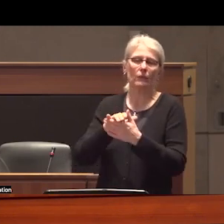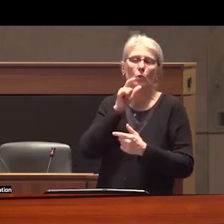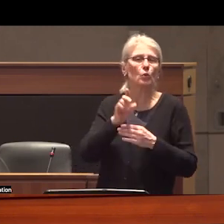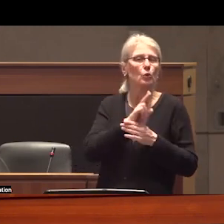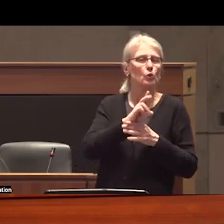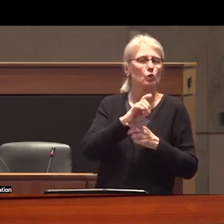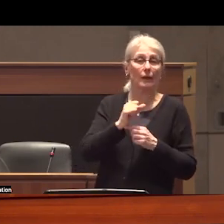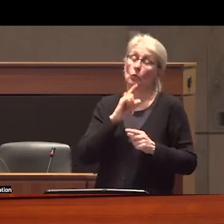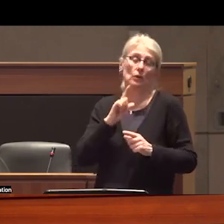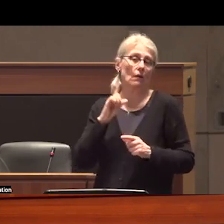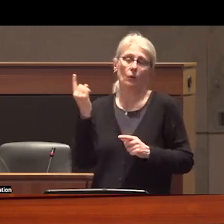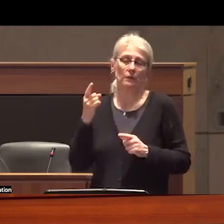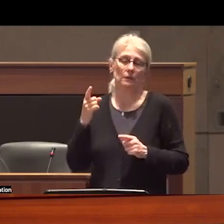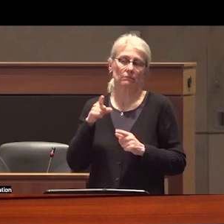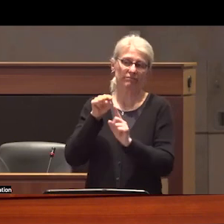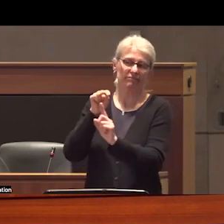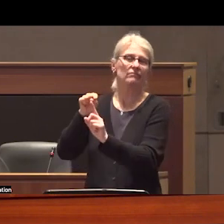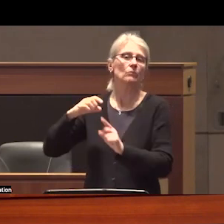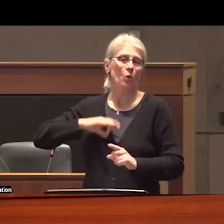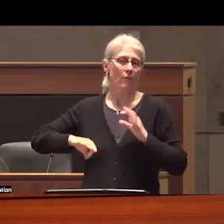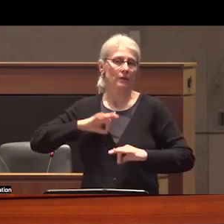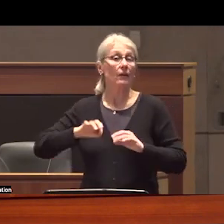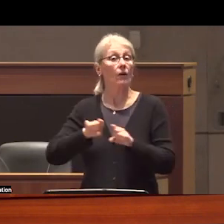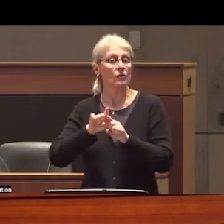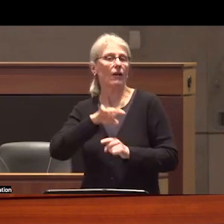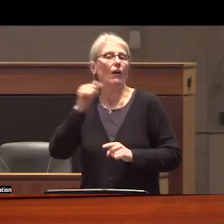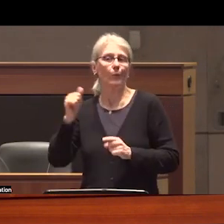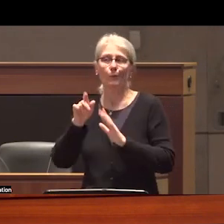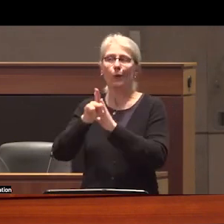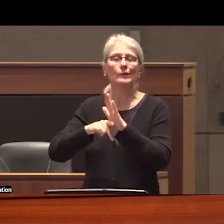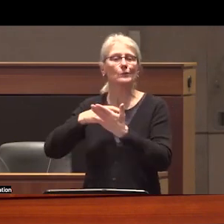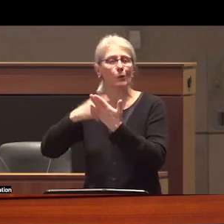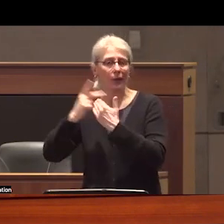being made profit is also been made by enforcement initiatives that are lit under our government on